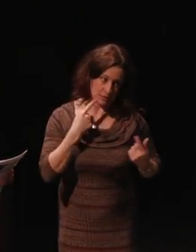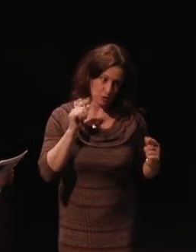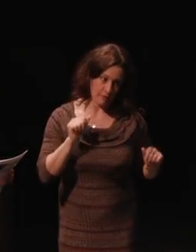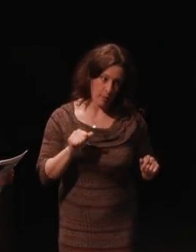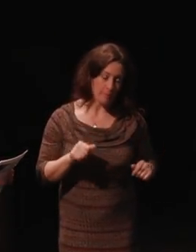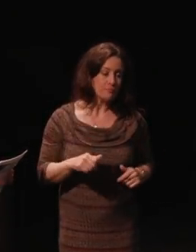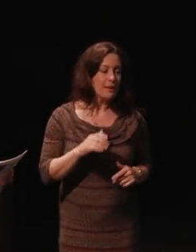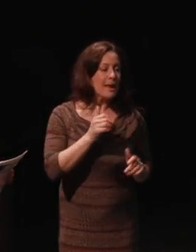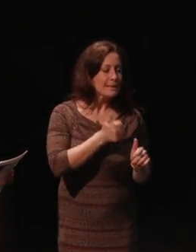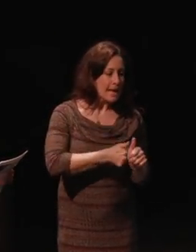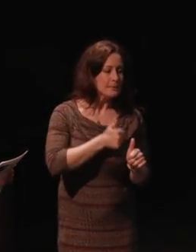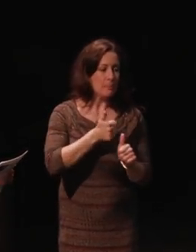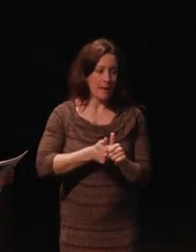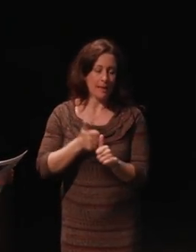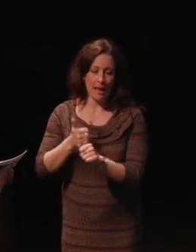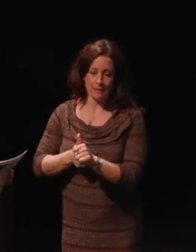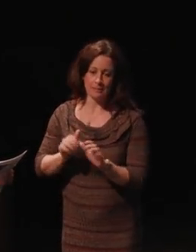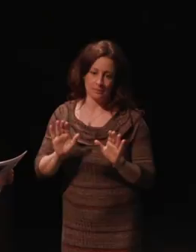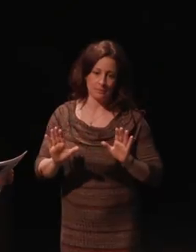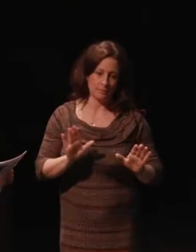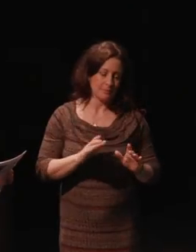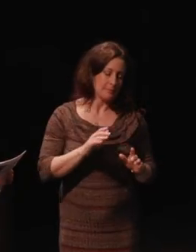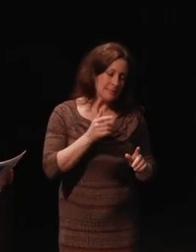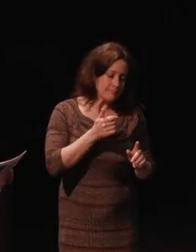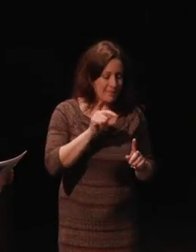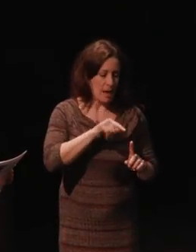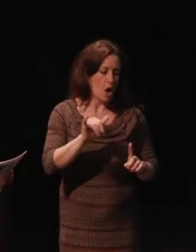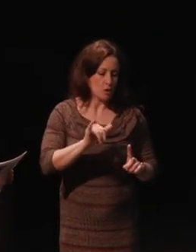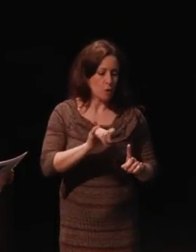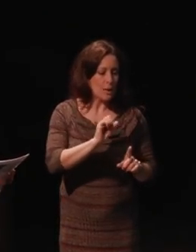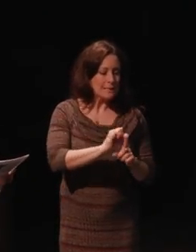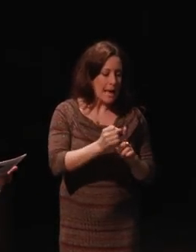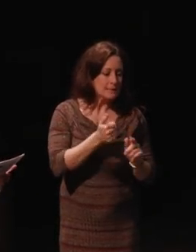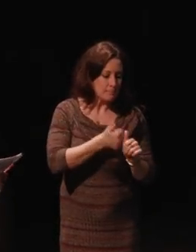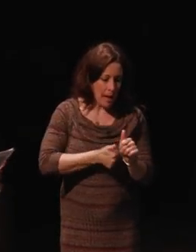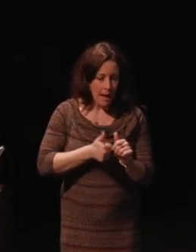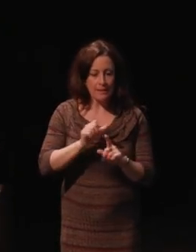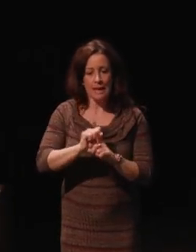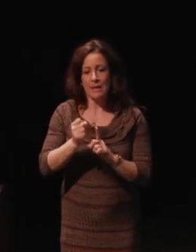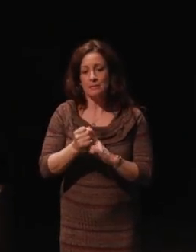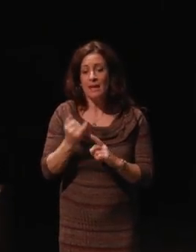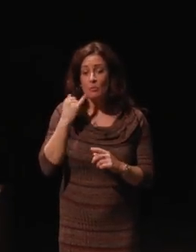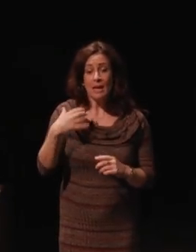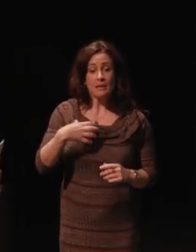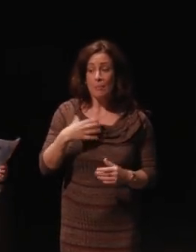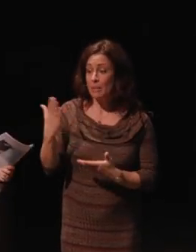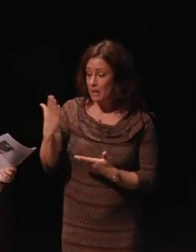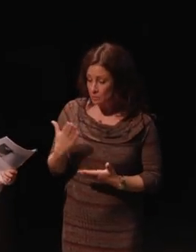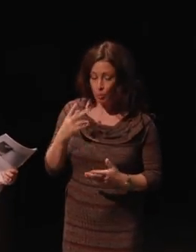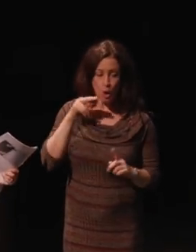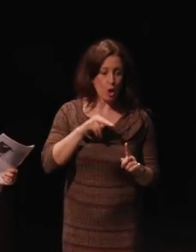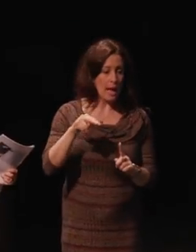Case by case, that's the other thing. Case by case, we'd have to look at if we get complaints, we'll just look at individual situations.